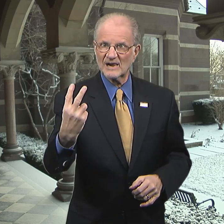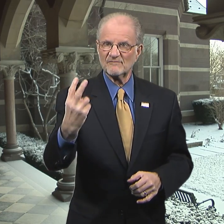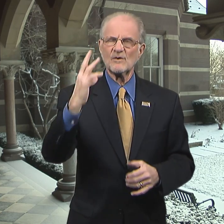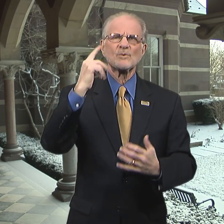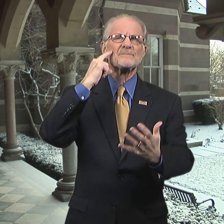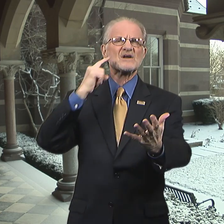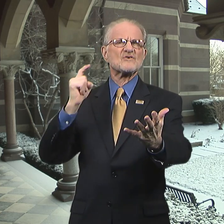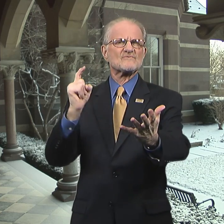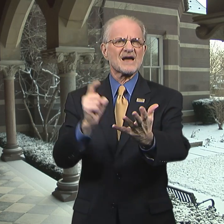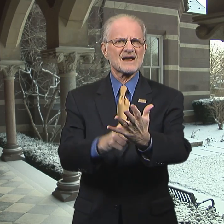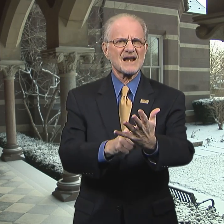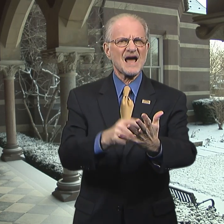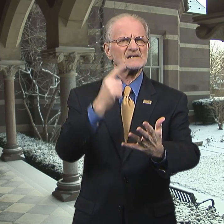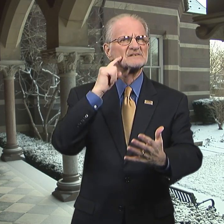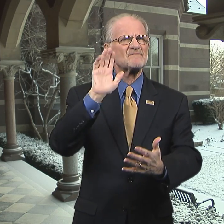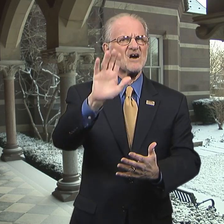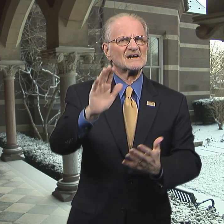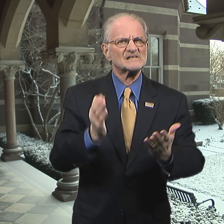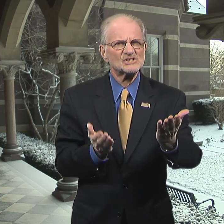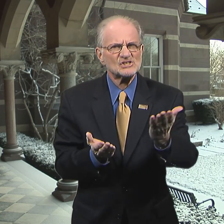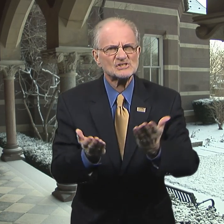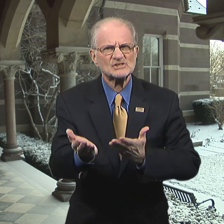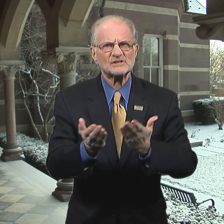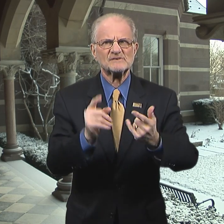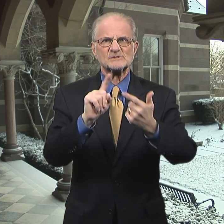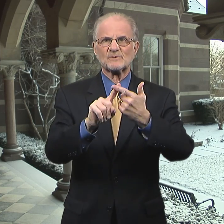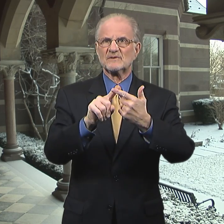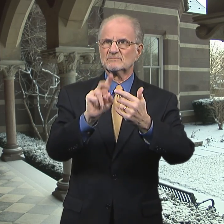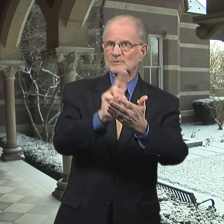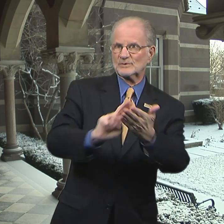will be recognized for his service to the university